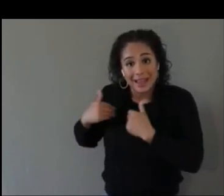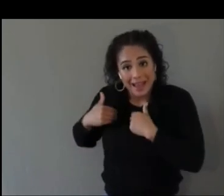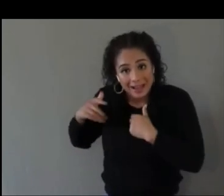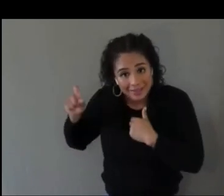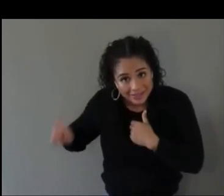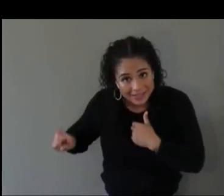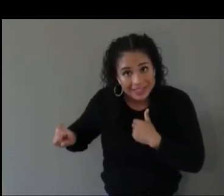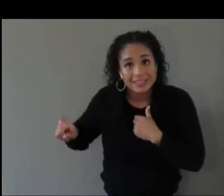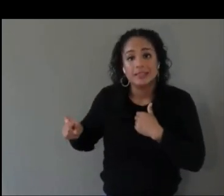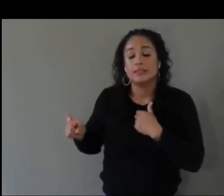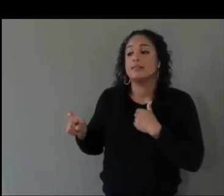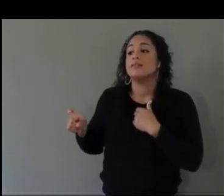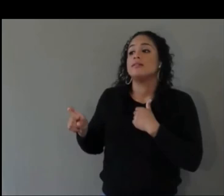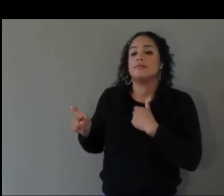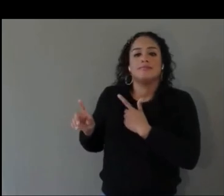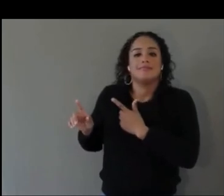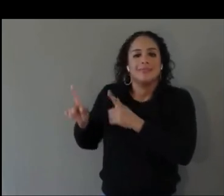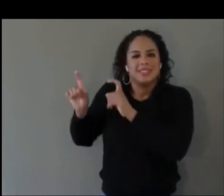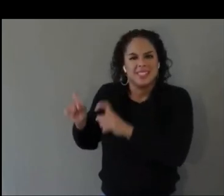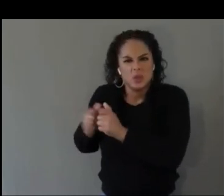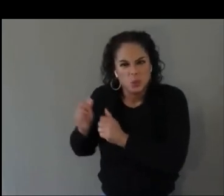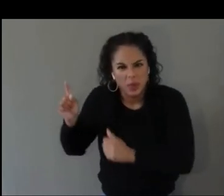used to interacting with content.